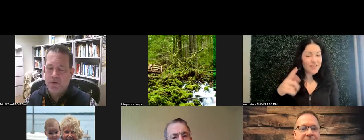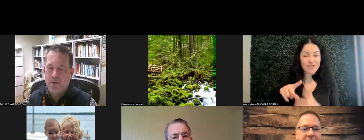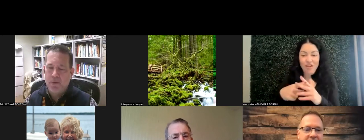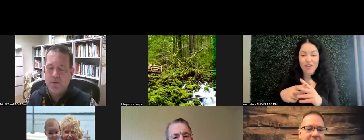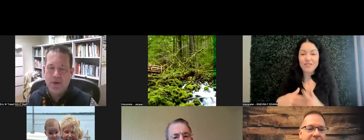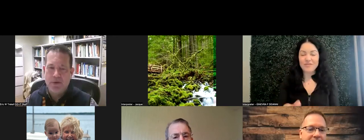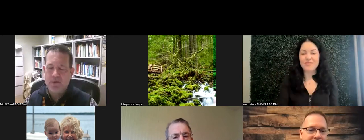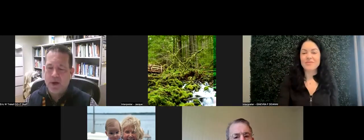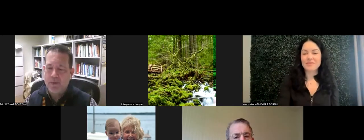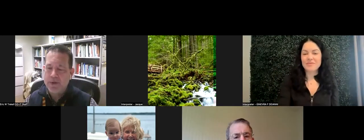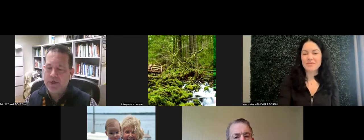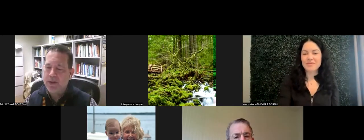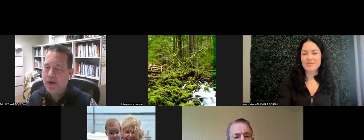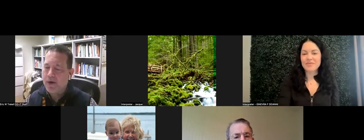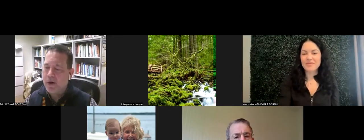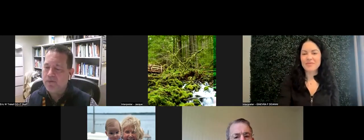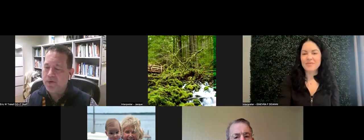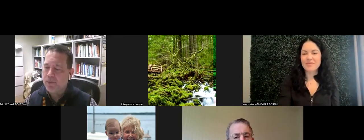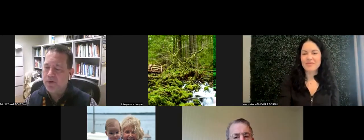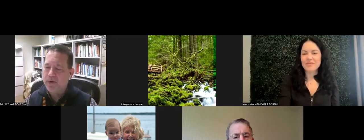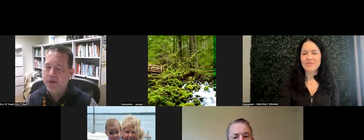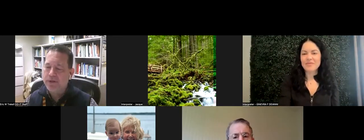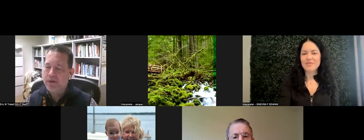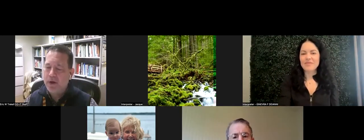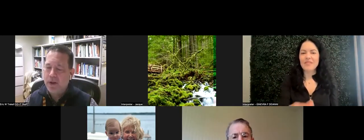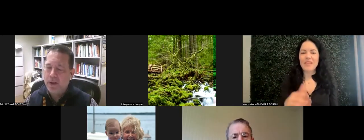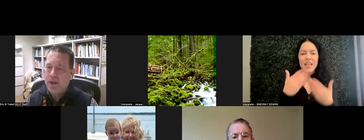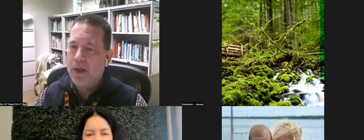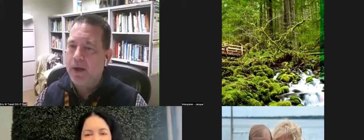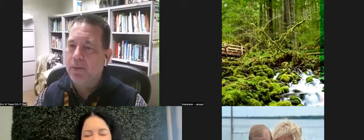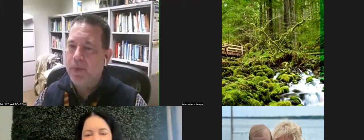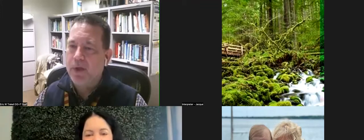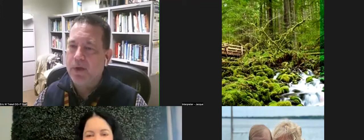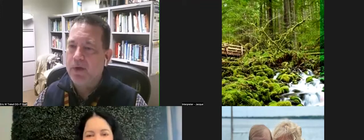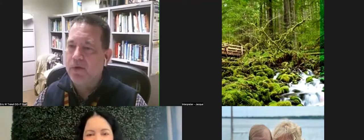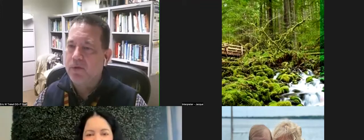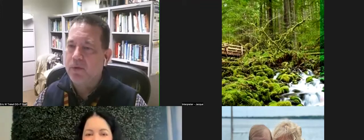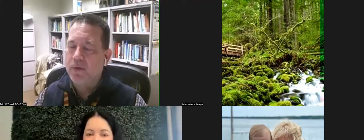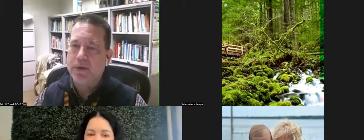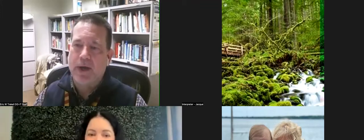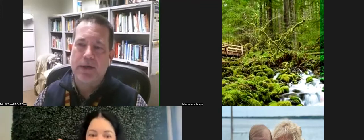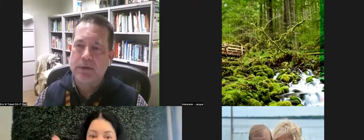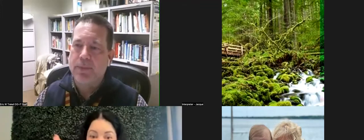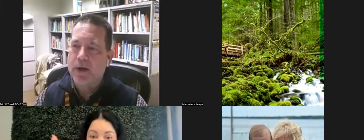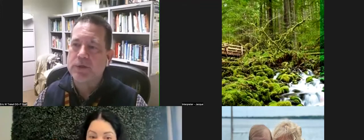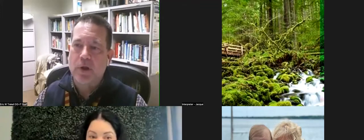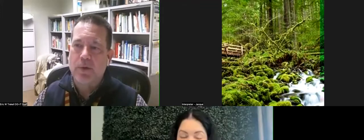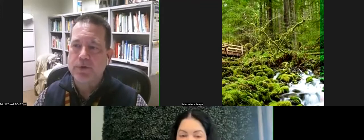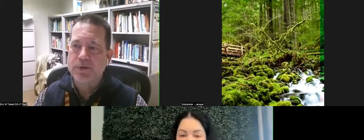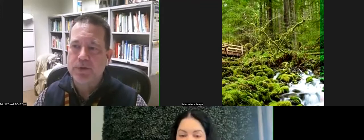So thank you, Scott. Appreciate that. Our first presentation is titled Pedagogical Approaches